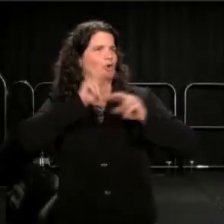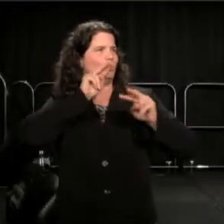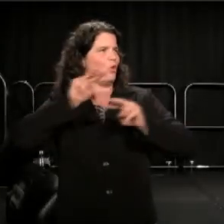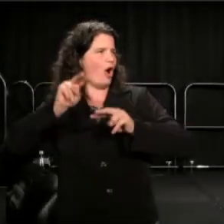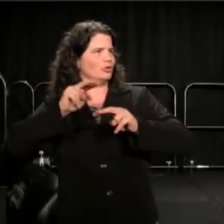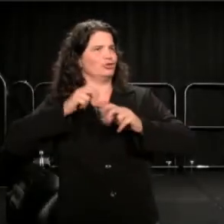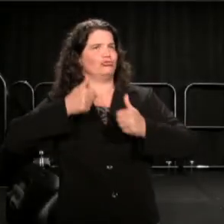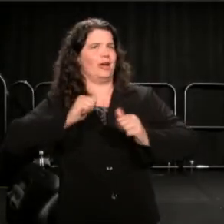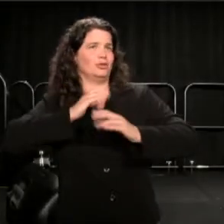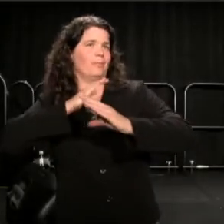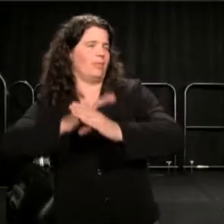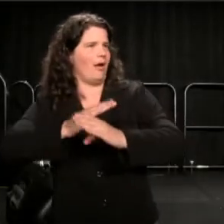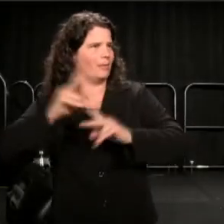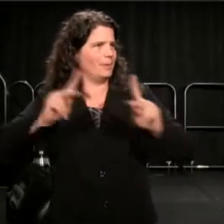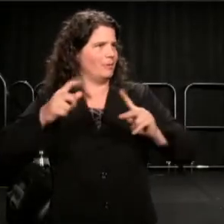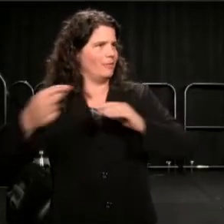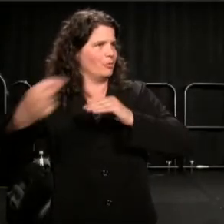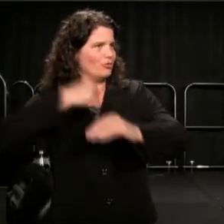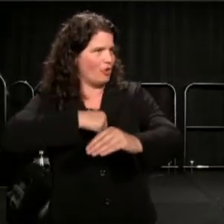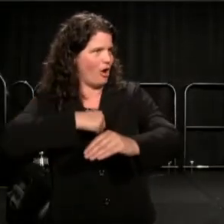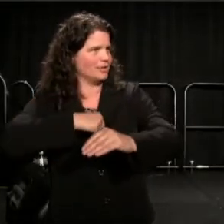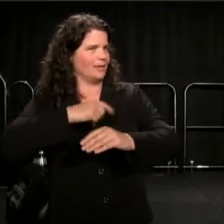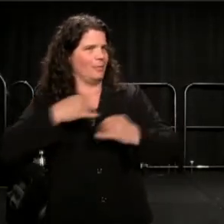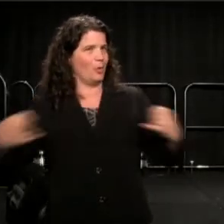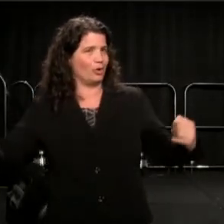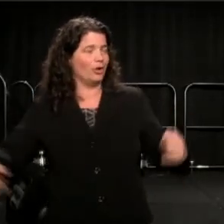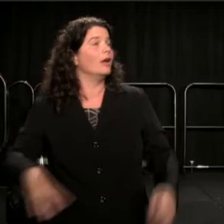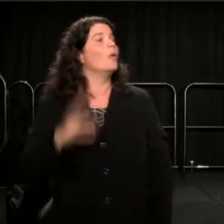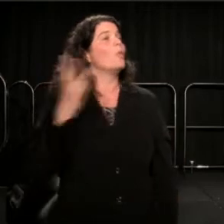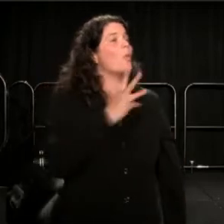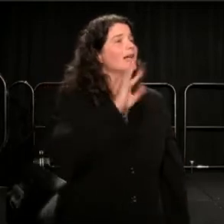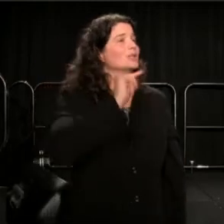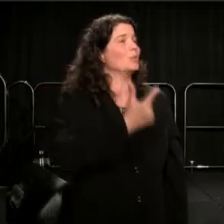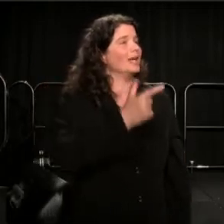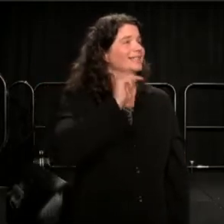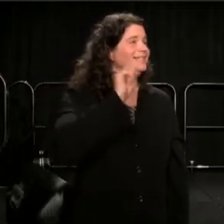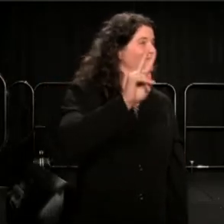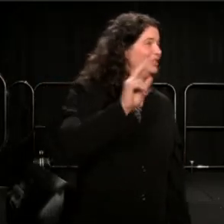The West Wing television show. Reality television.